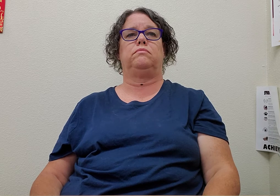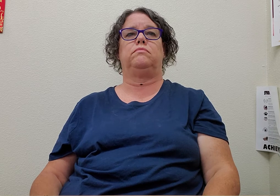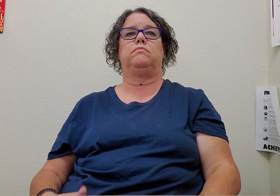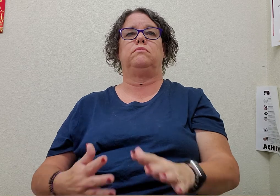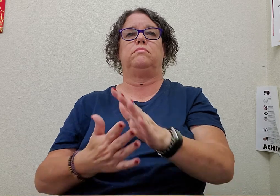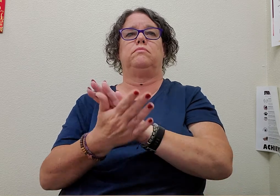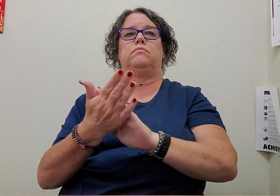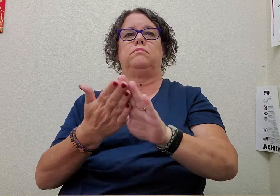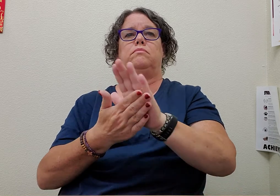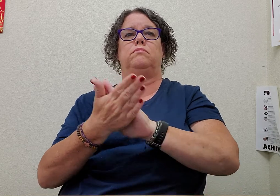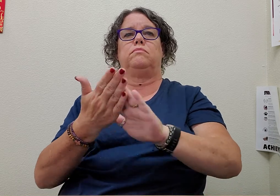wash hands